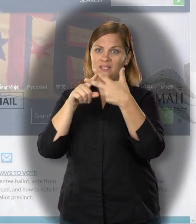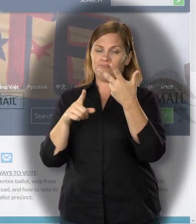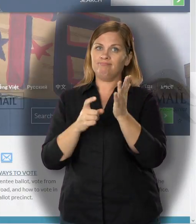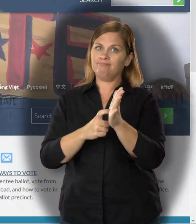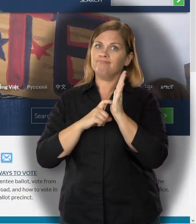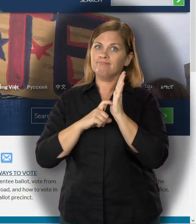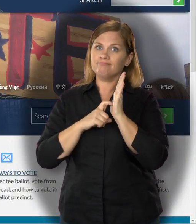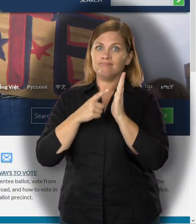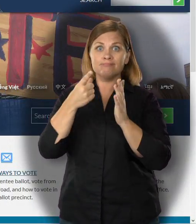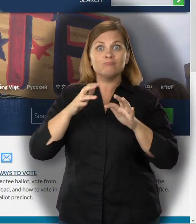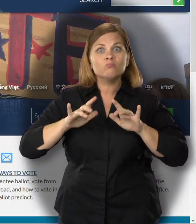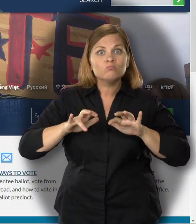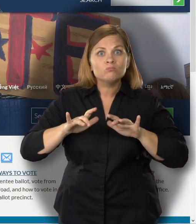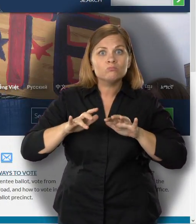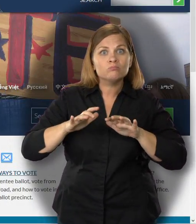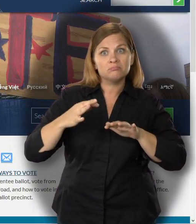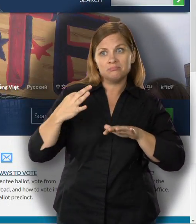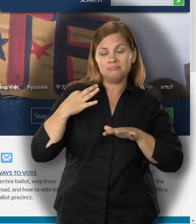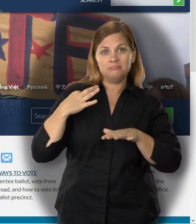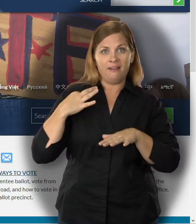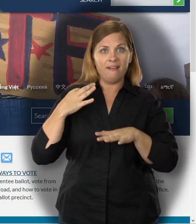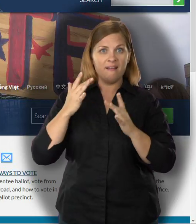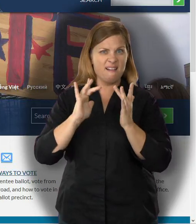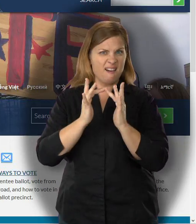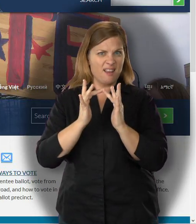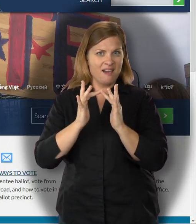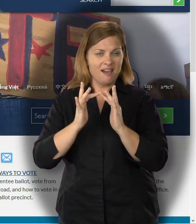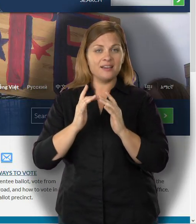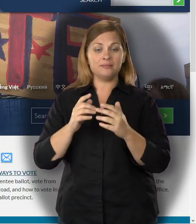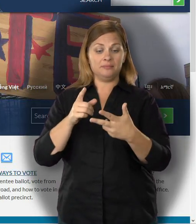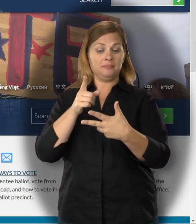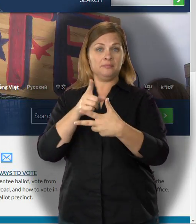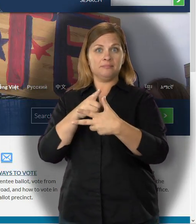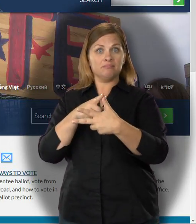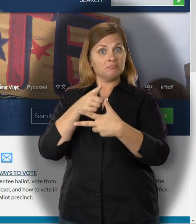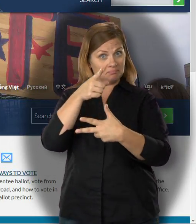There are three requirements for applying online to have a ballot mailed to you: